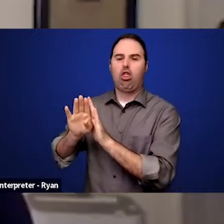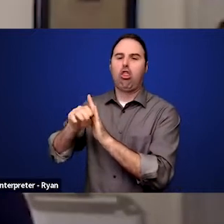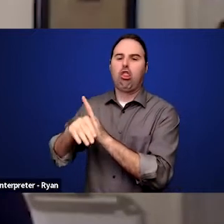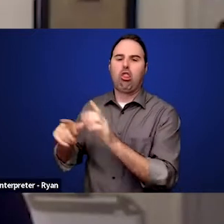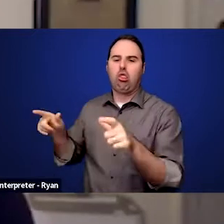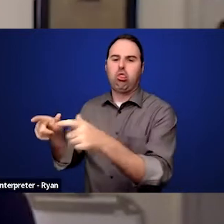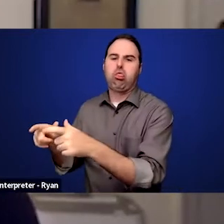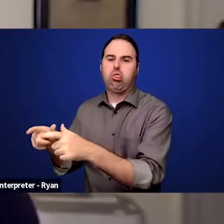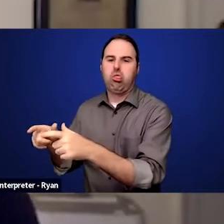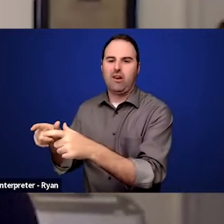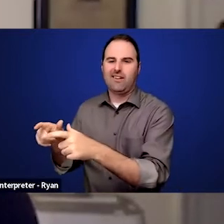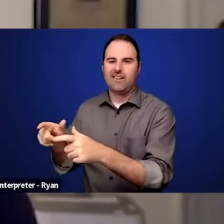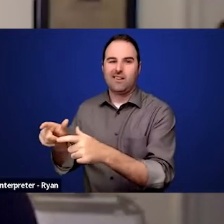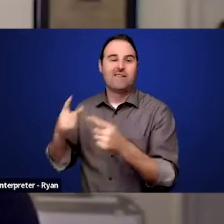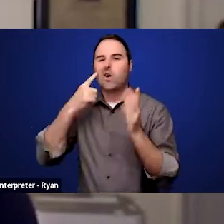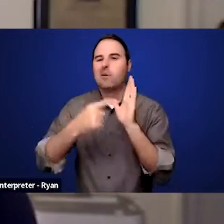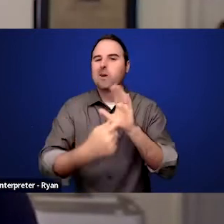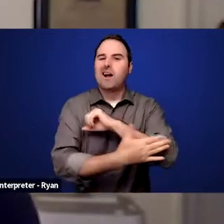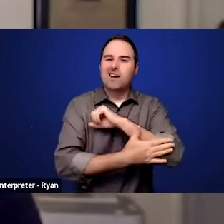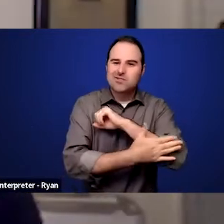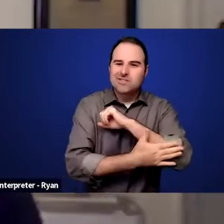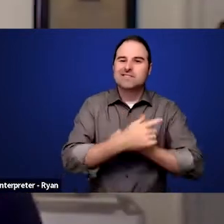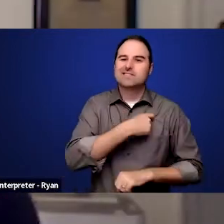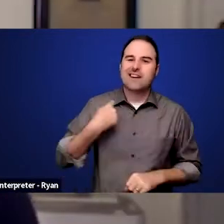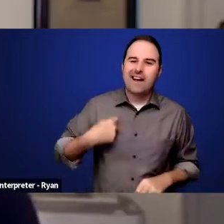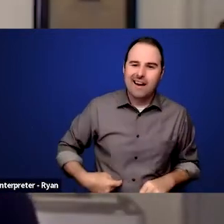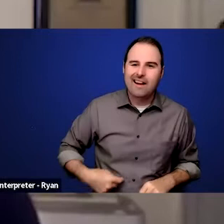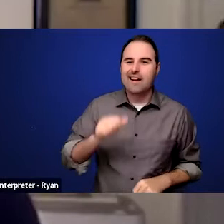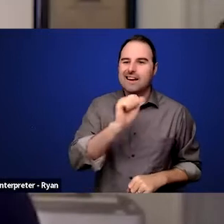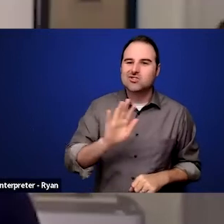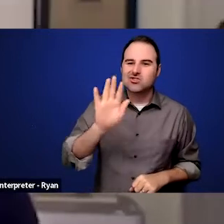where blind people were ushered into jobs as acupuncturists,